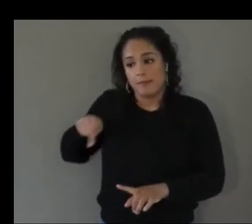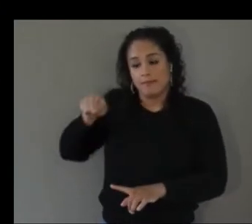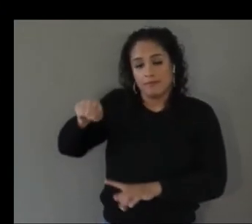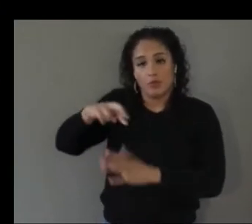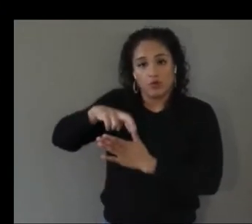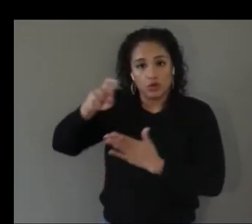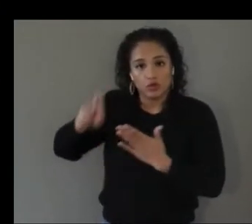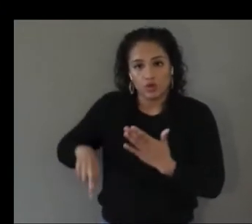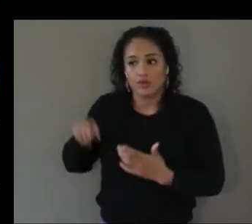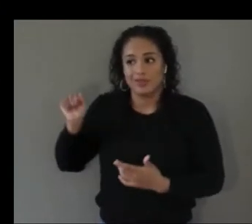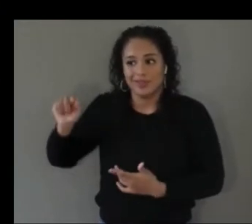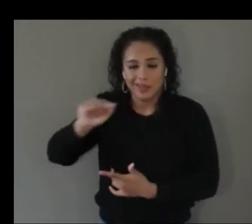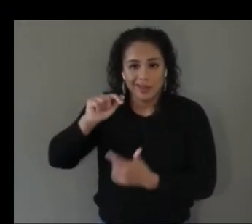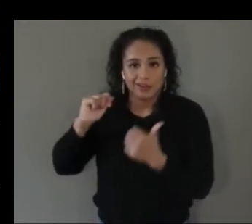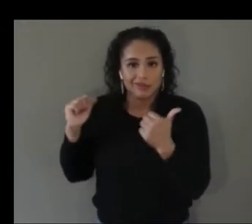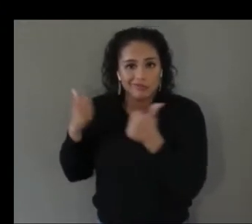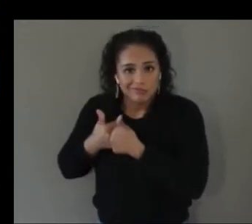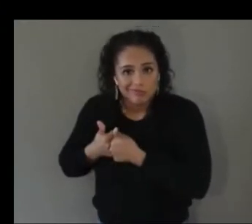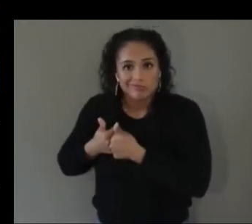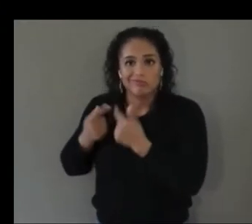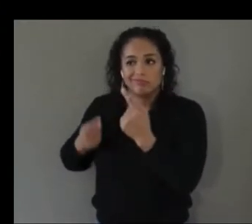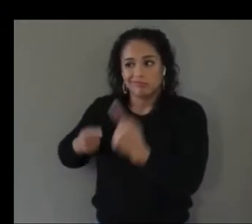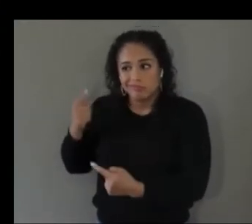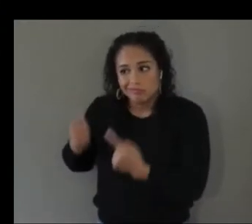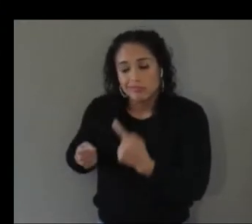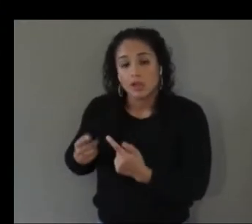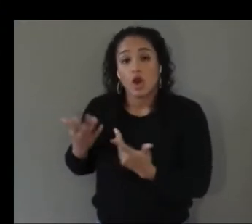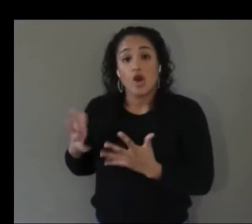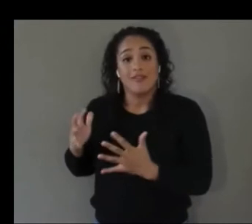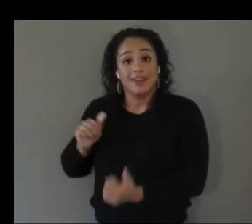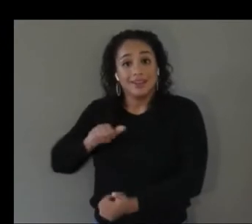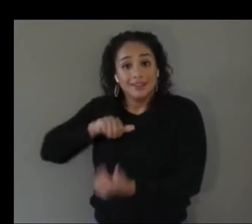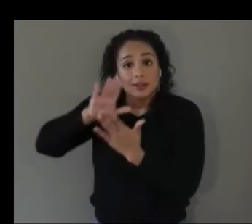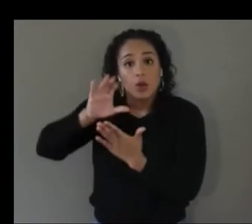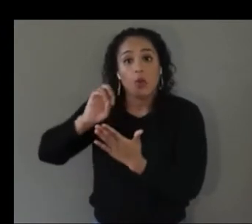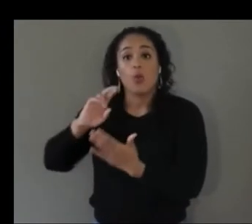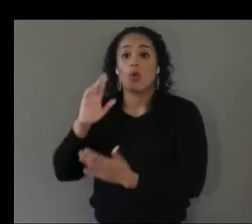actually have encountered and might encounter when they're using different types of vr systems